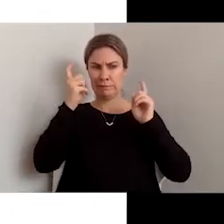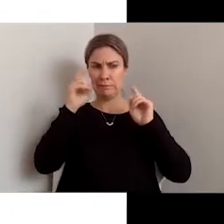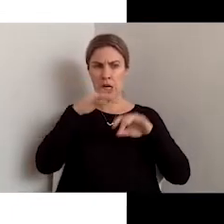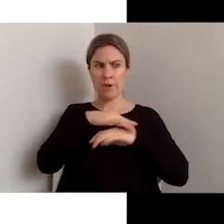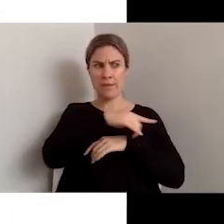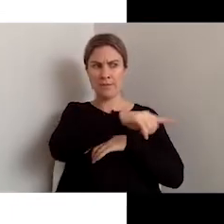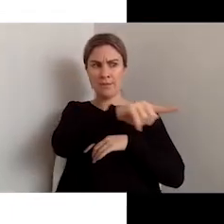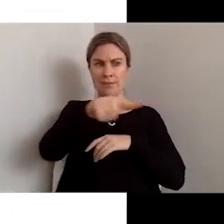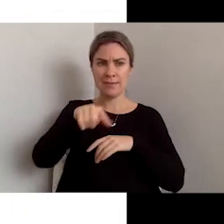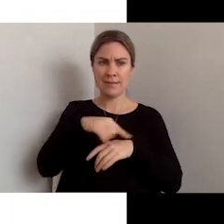This